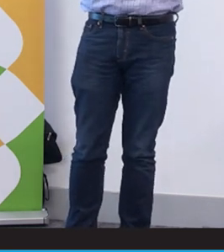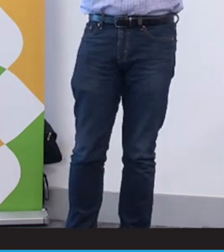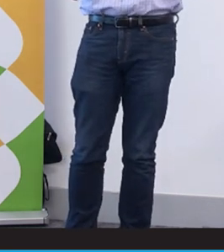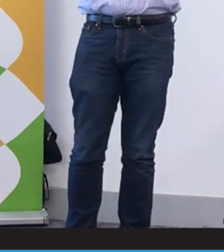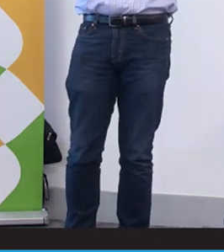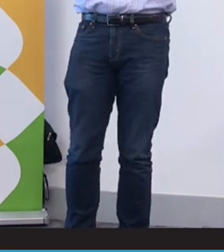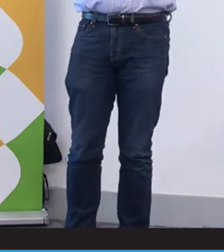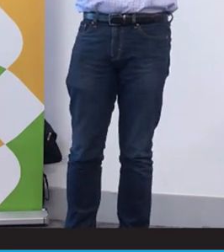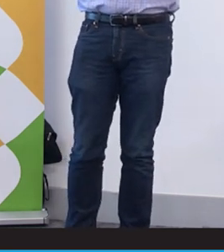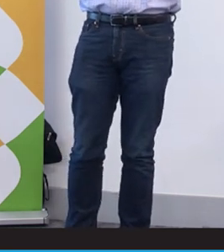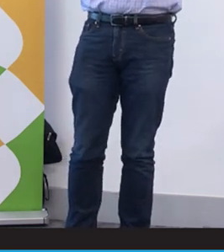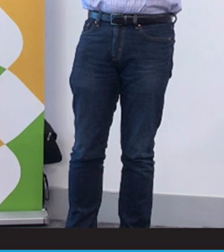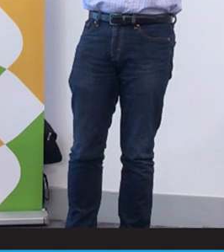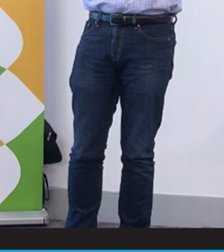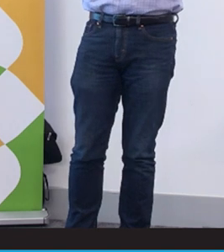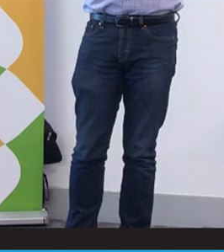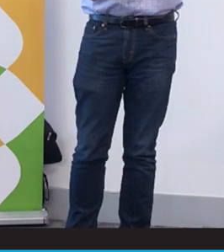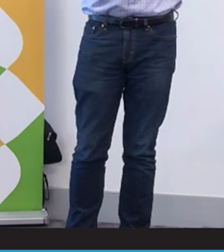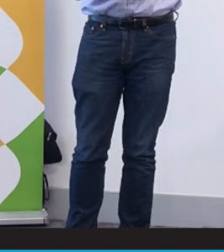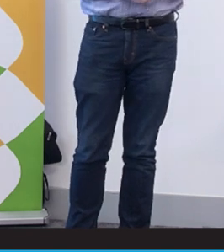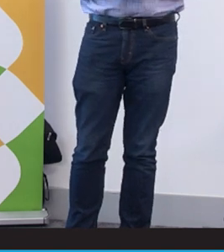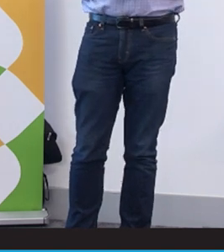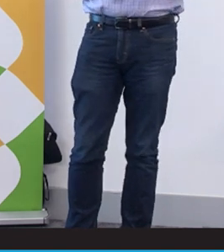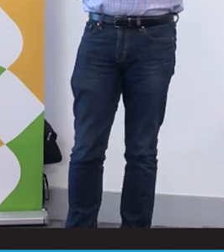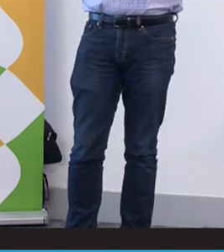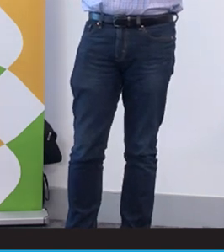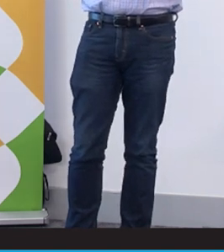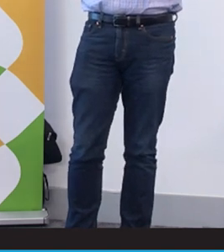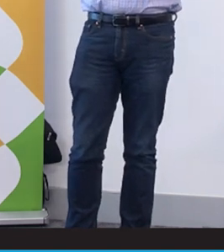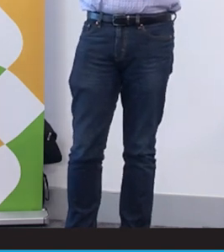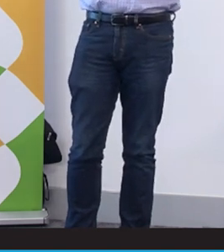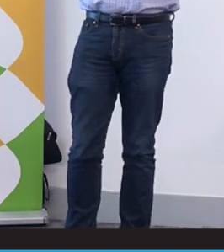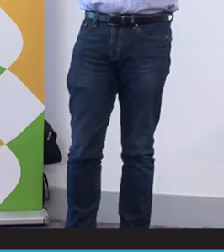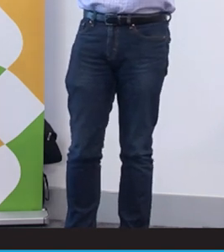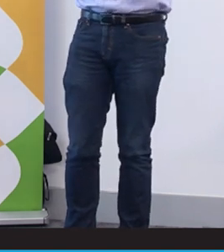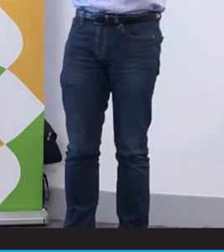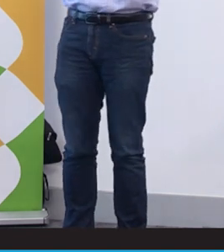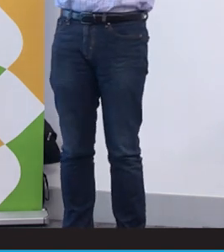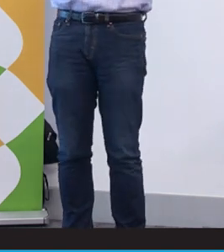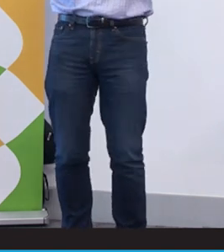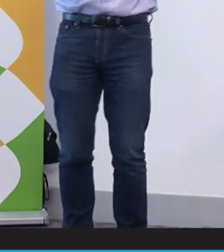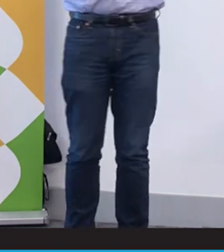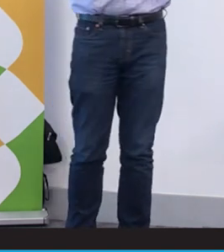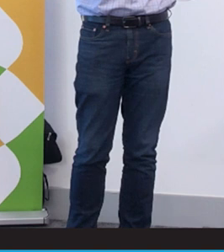We used to meet at deaf clubs or other events. We marry each other just like the Italian or the